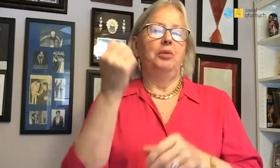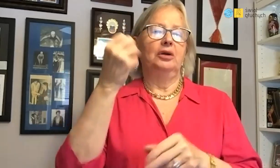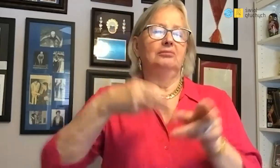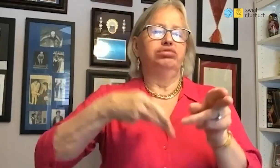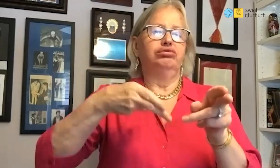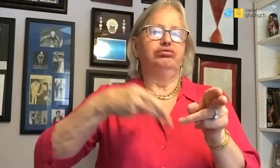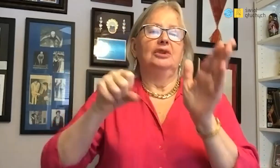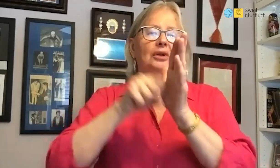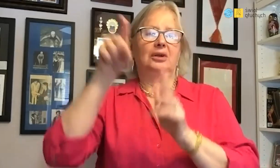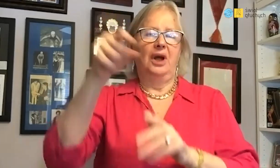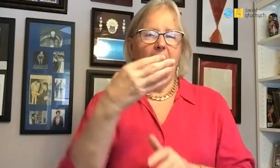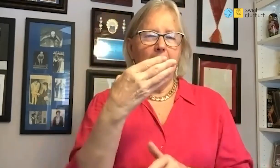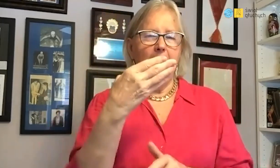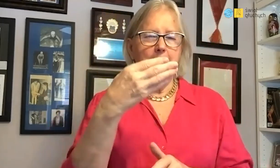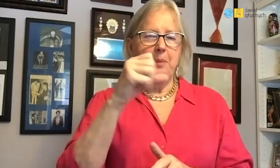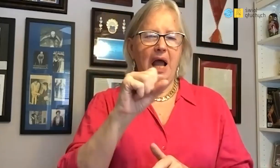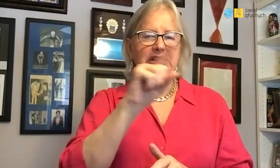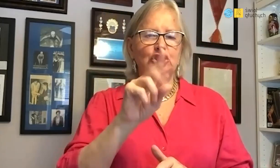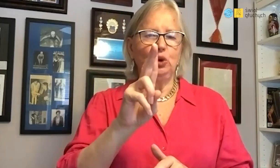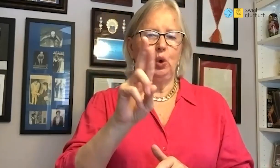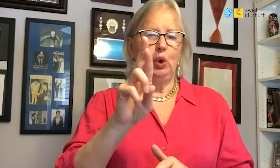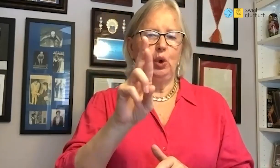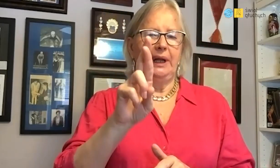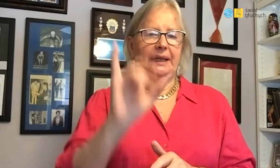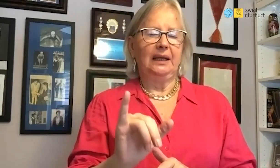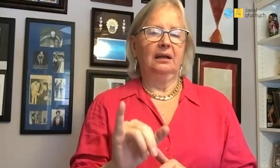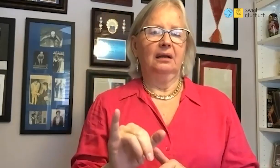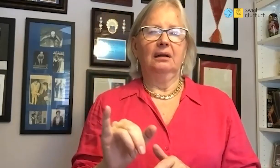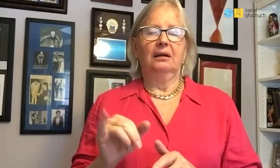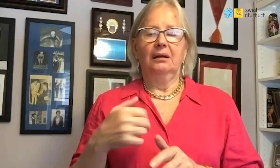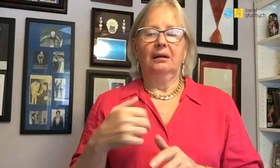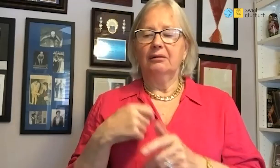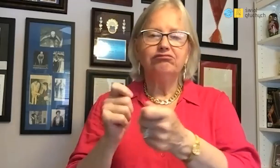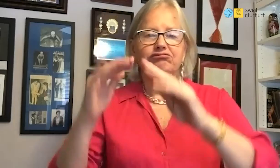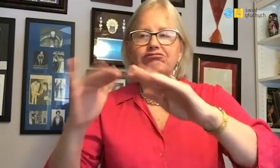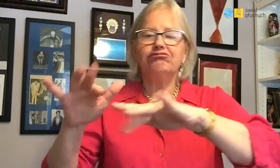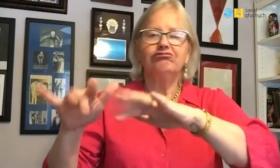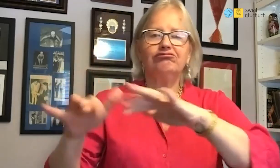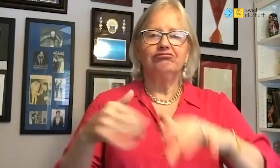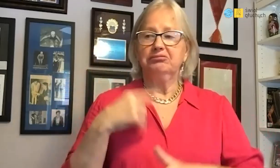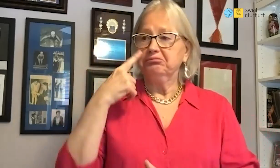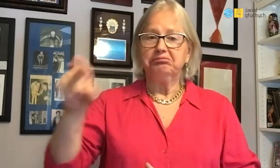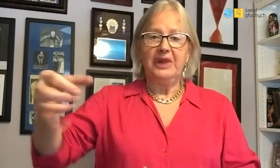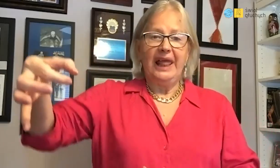I arrived by train to Mazury, where the camp was located.